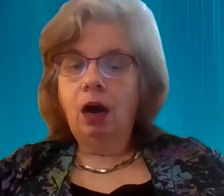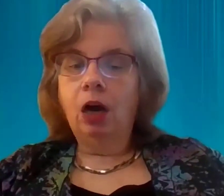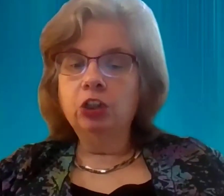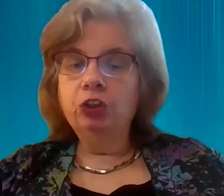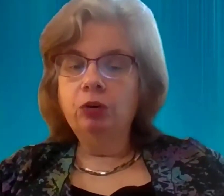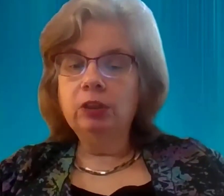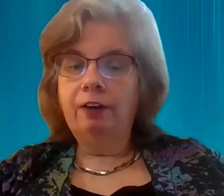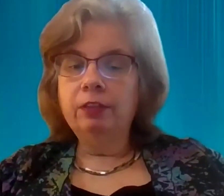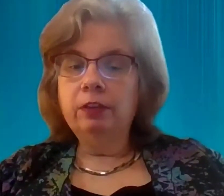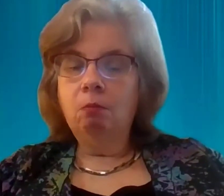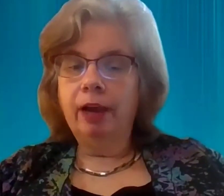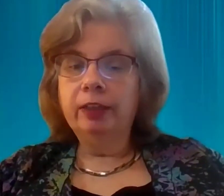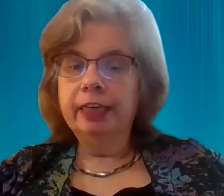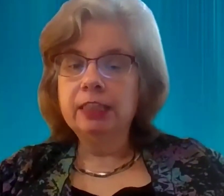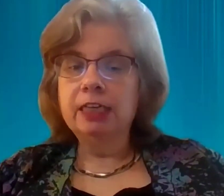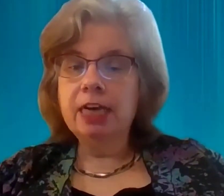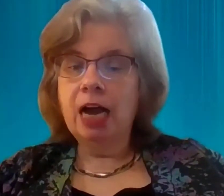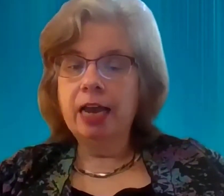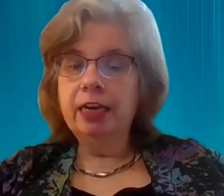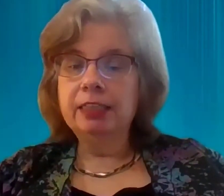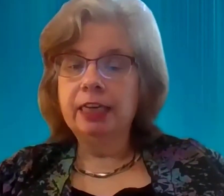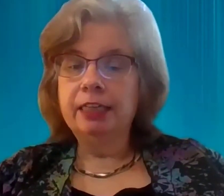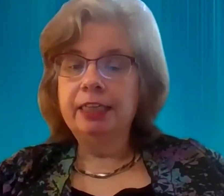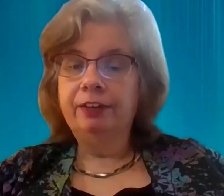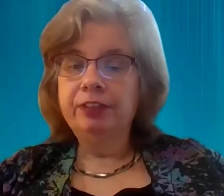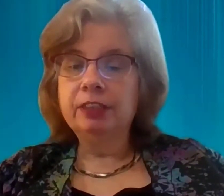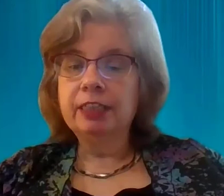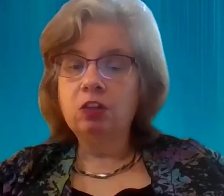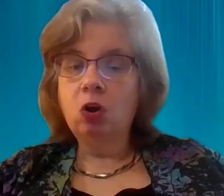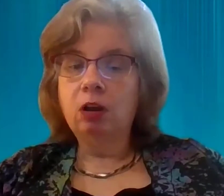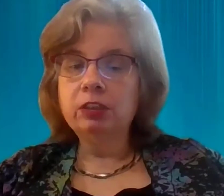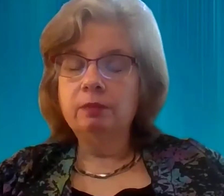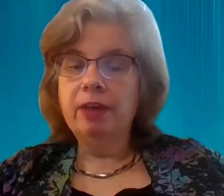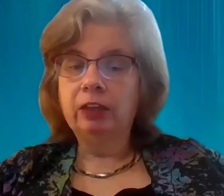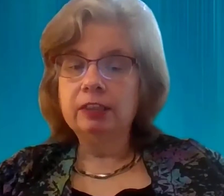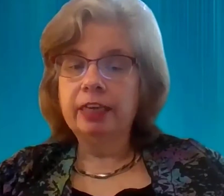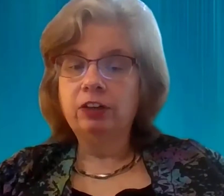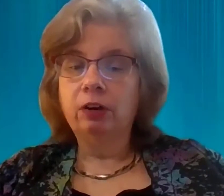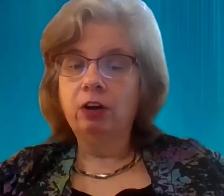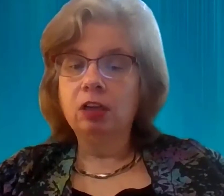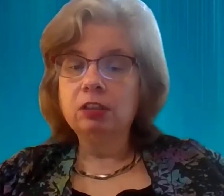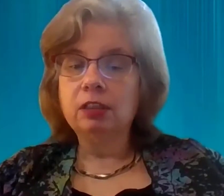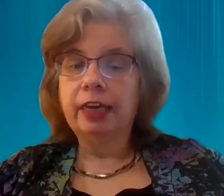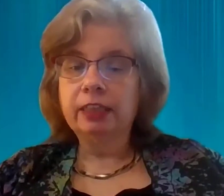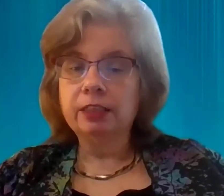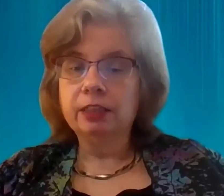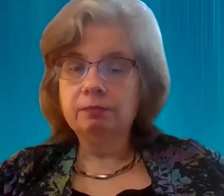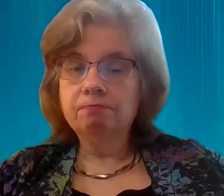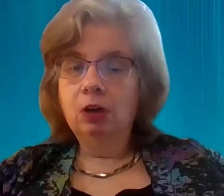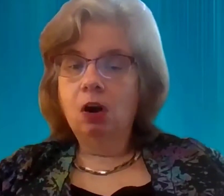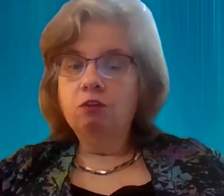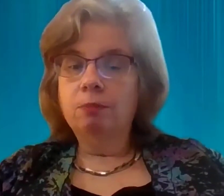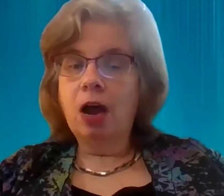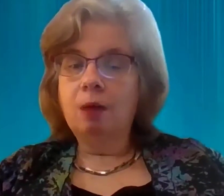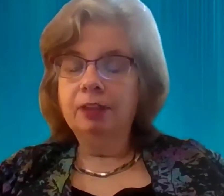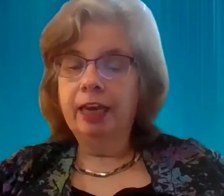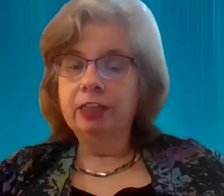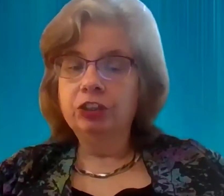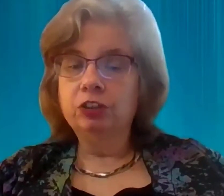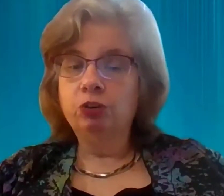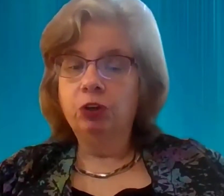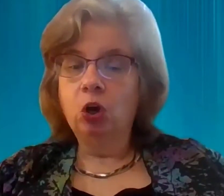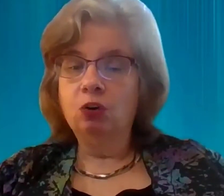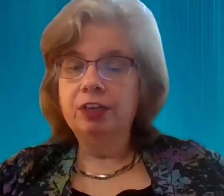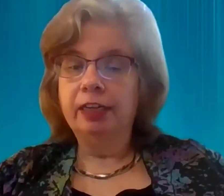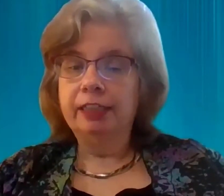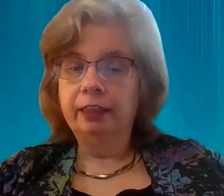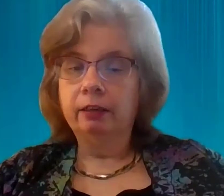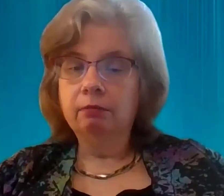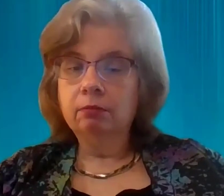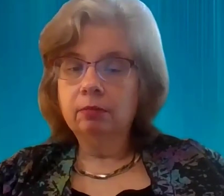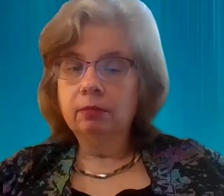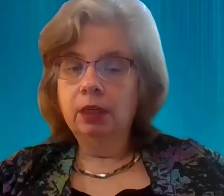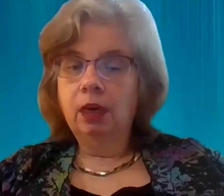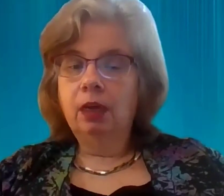On June 11th Michael Hickson died at Saint Davis South Alston Medical Center in Austin Texas, from complications due to COVID-19...